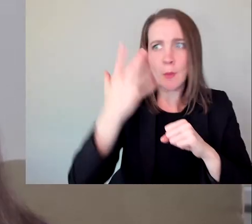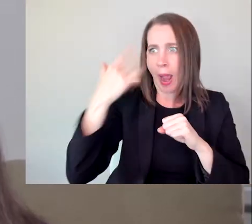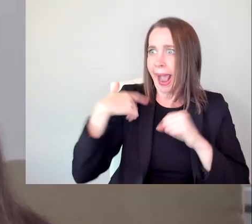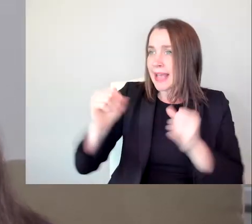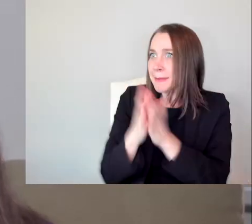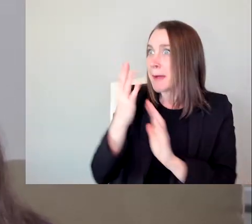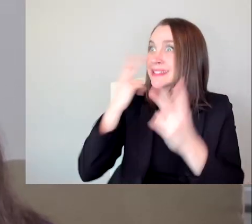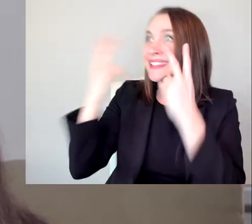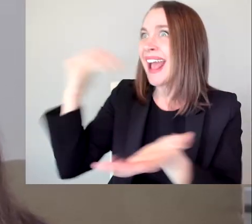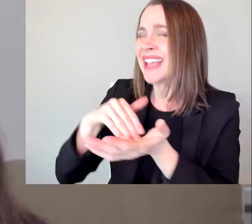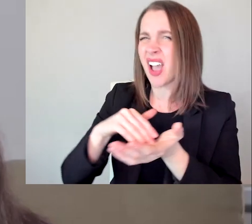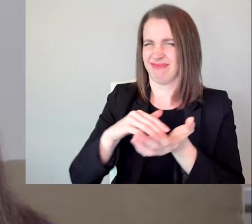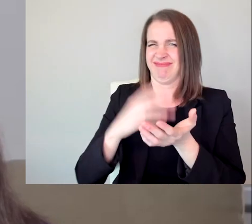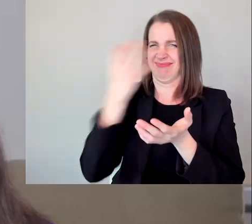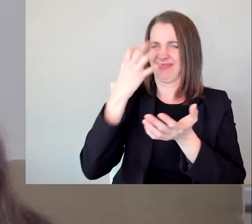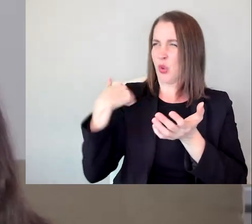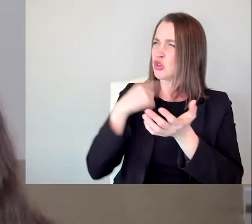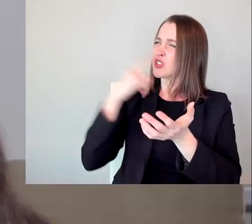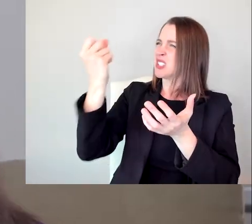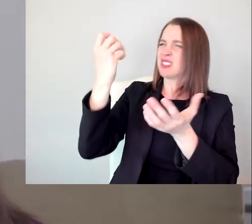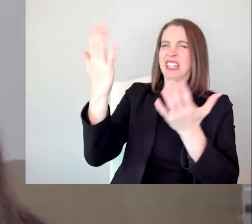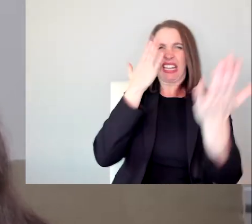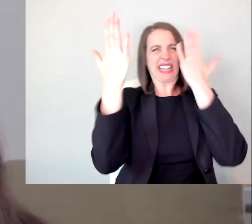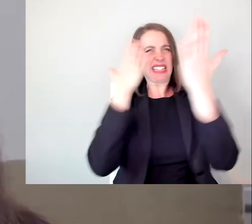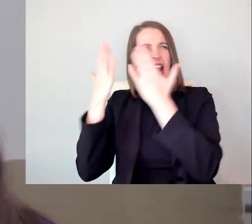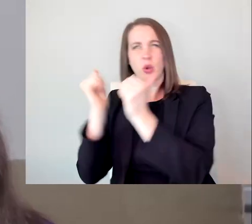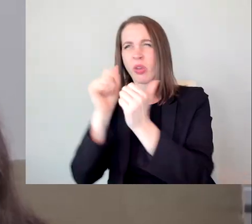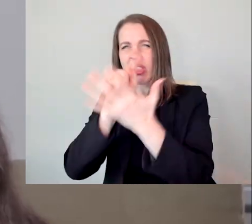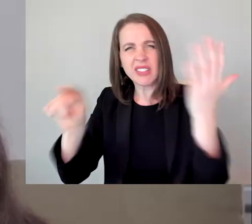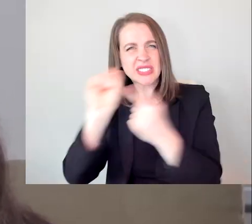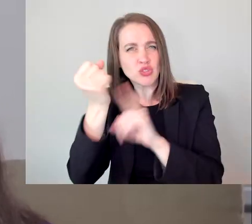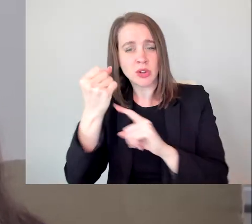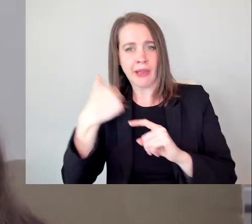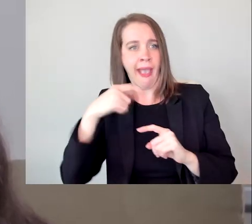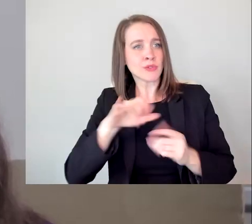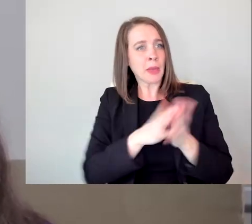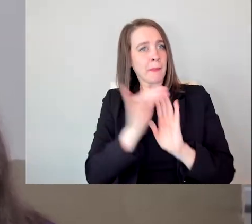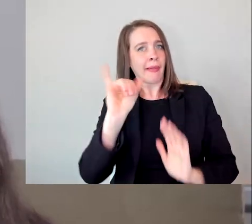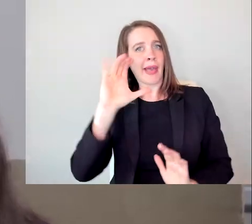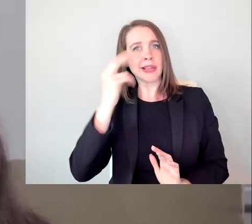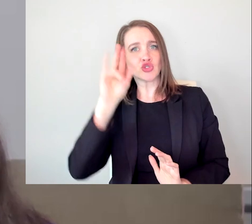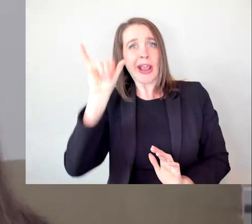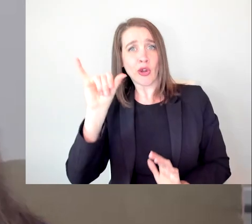that we either have to be charity cases where you get a blanket if you give us money or kill us